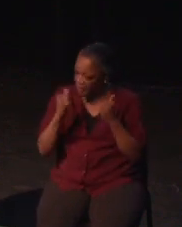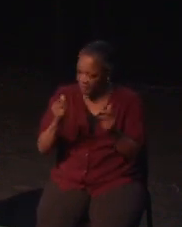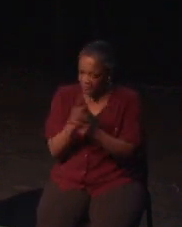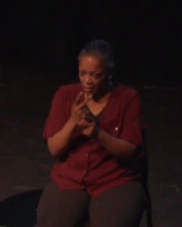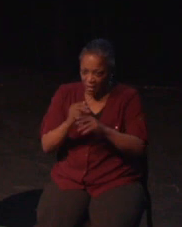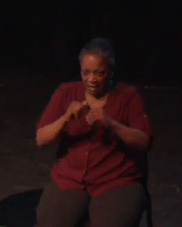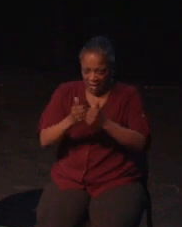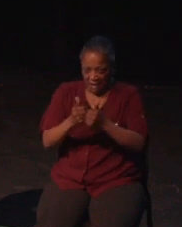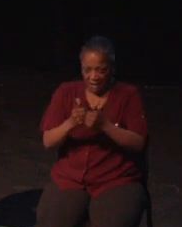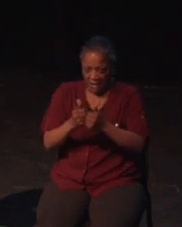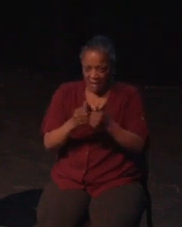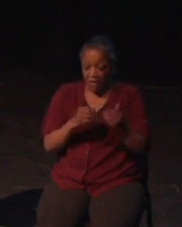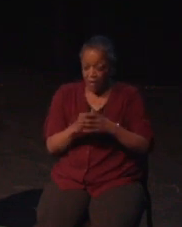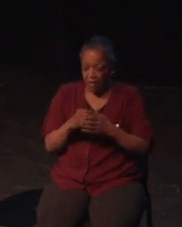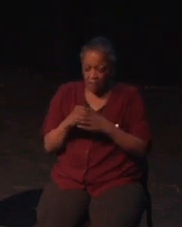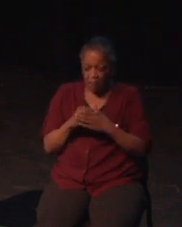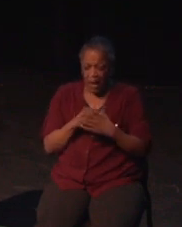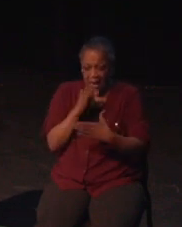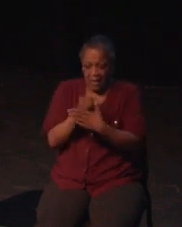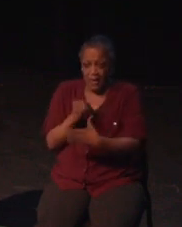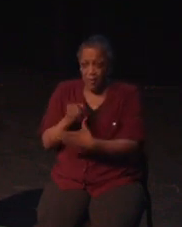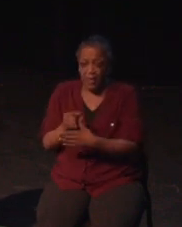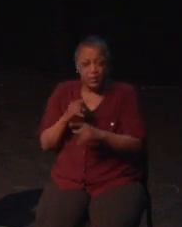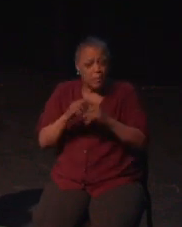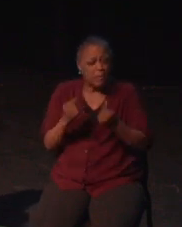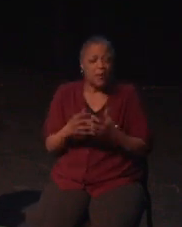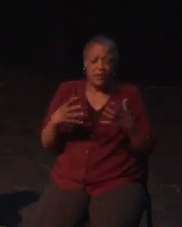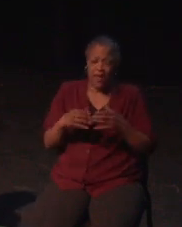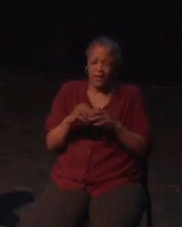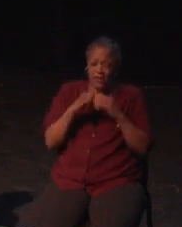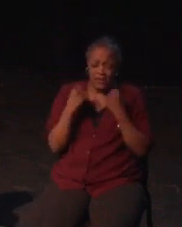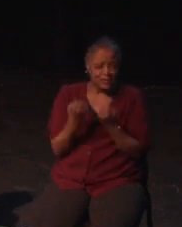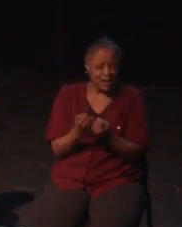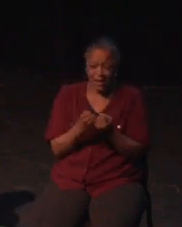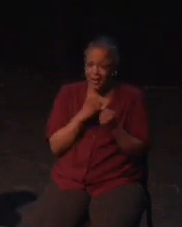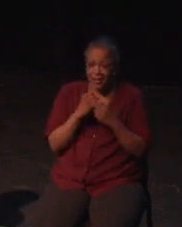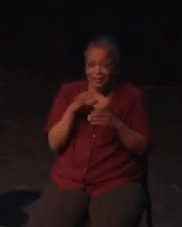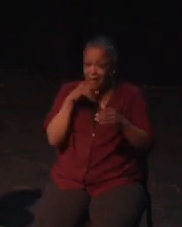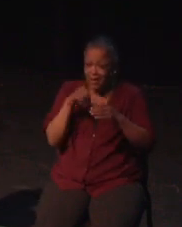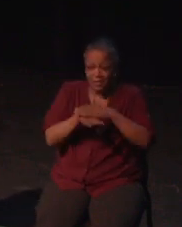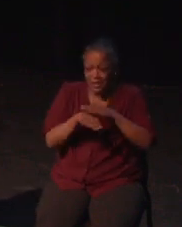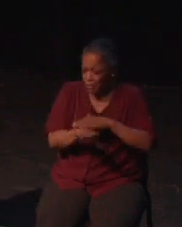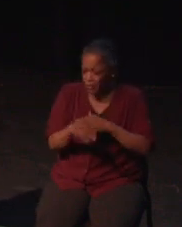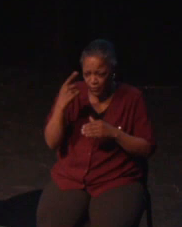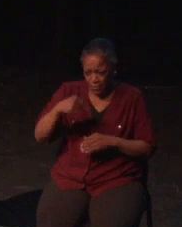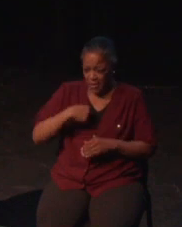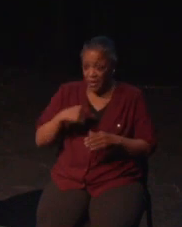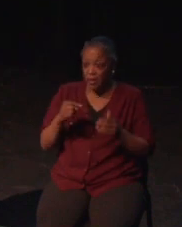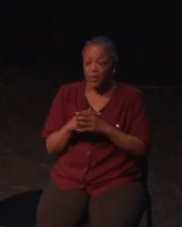I still have a lot of difficulty especially with slower first-person games, and the so-called walking sim genre.